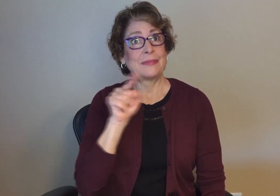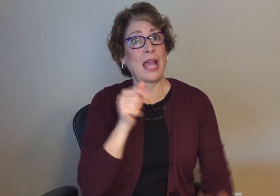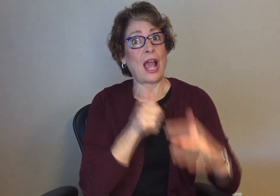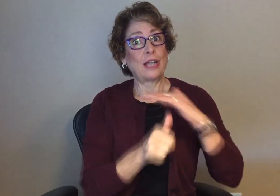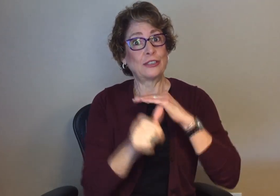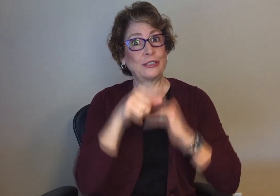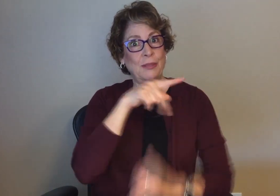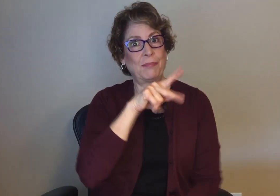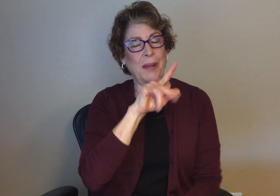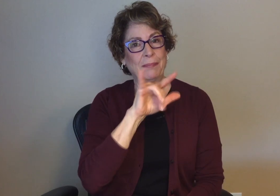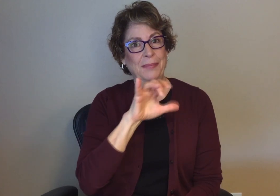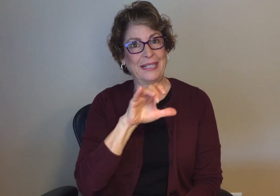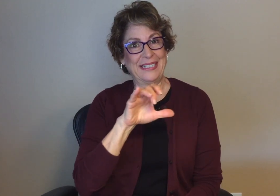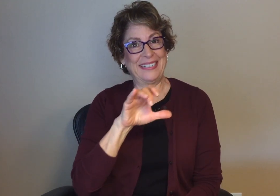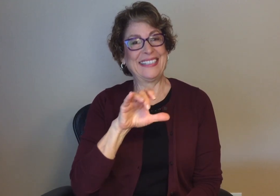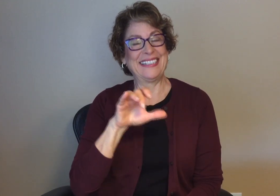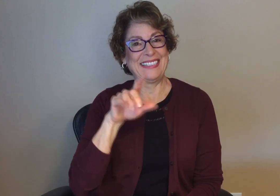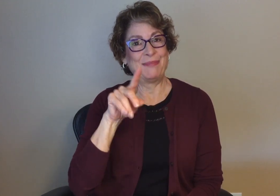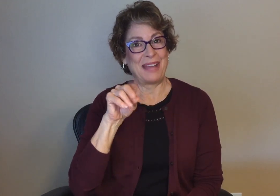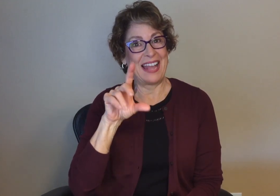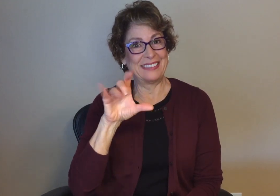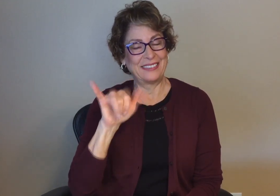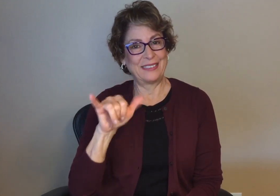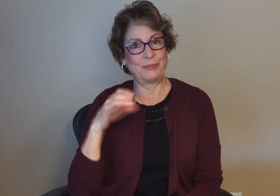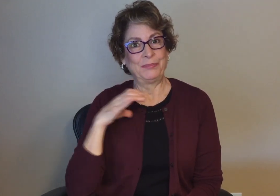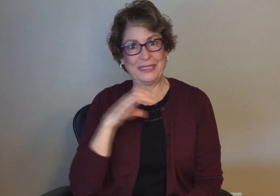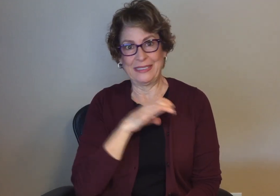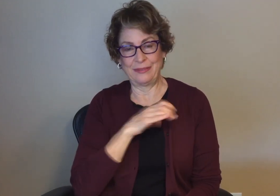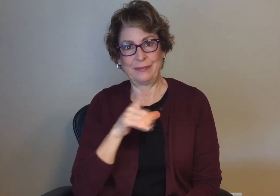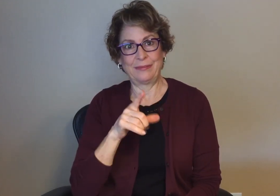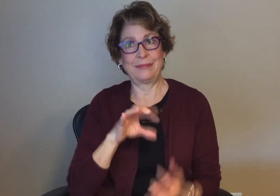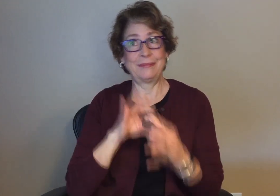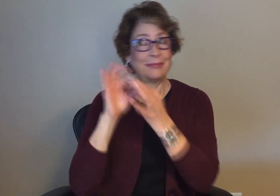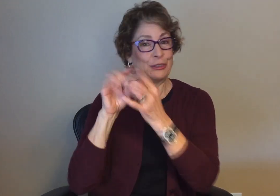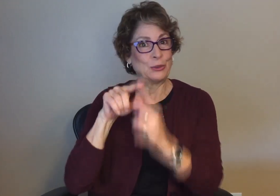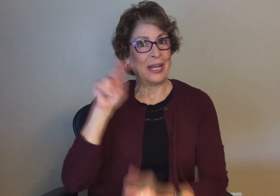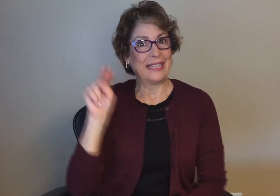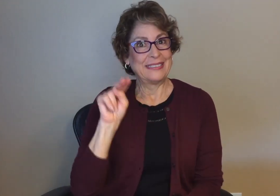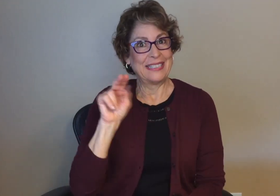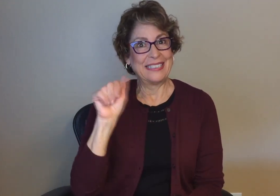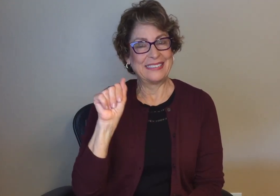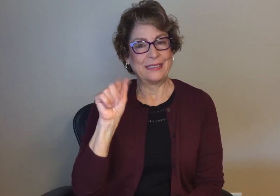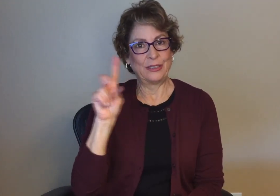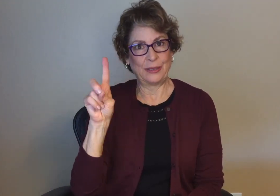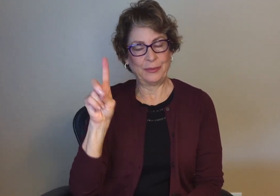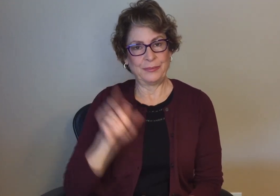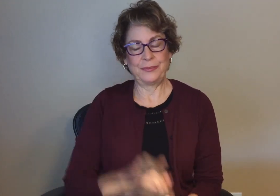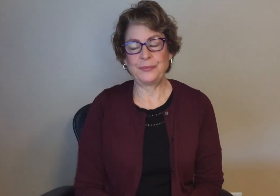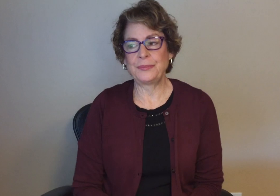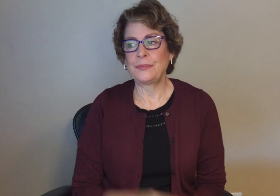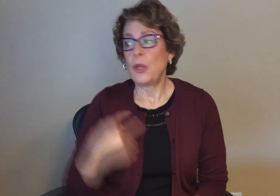under the NAD Public Policy Committee.